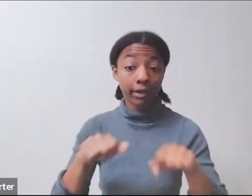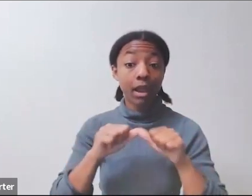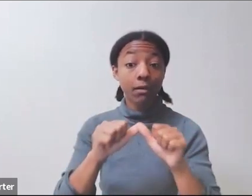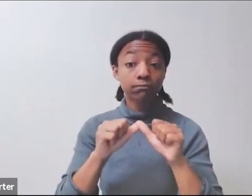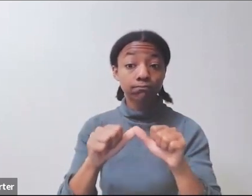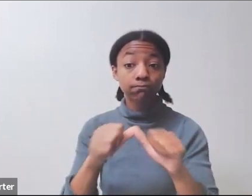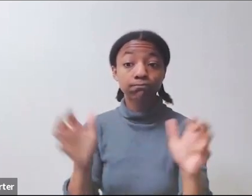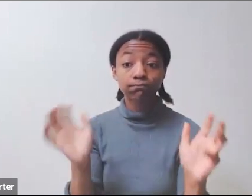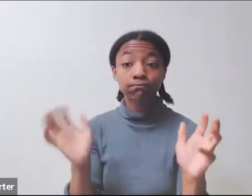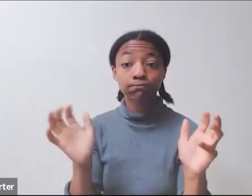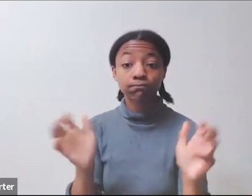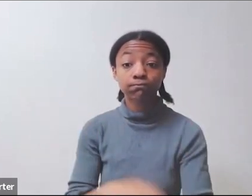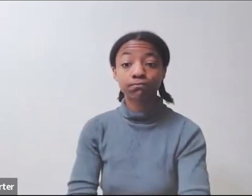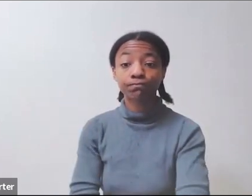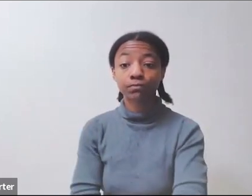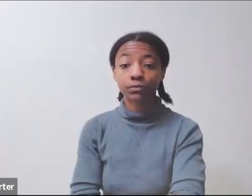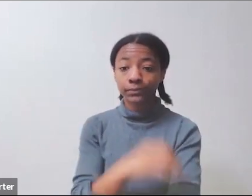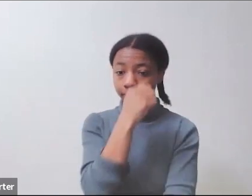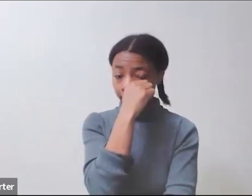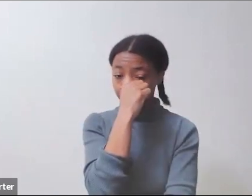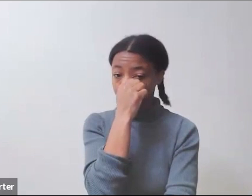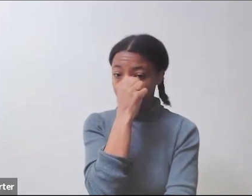We do have one question